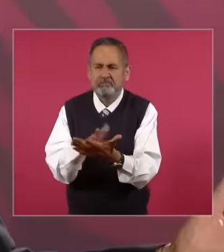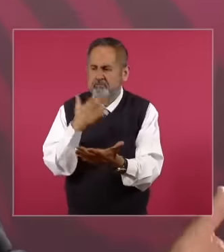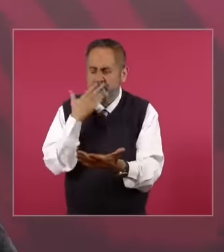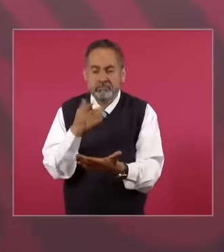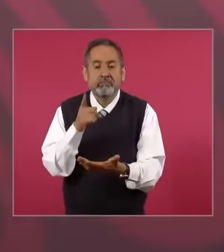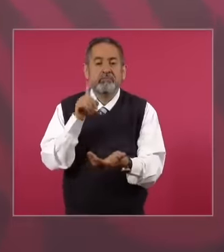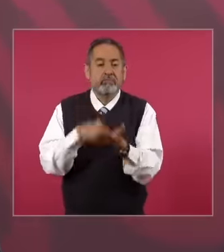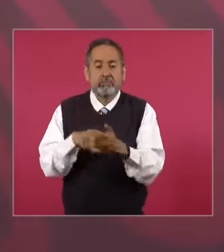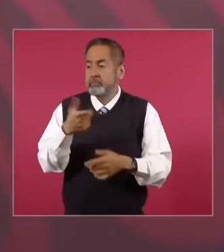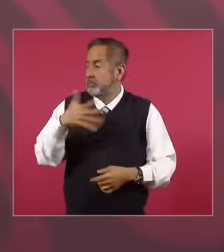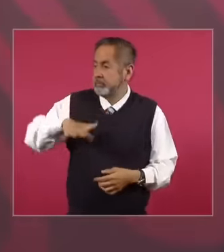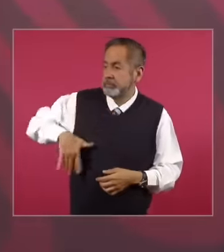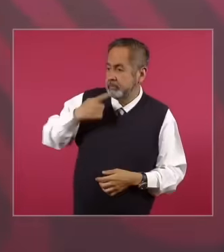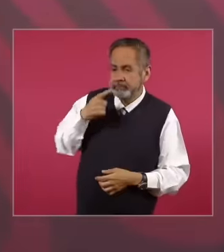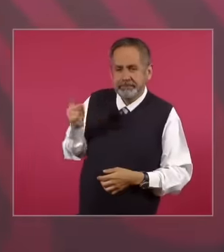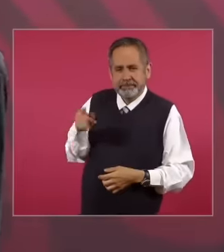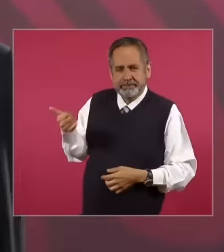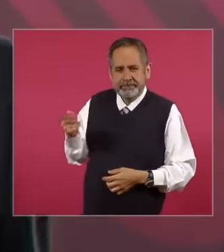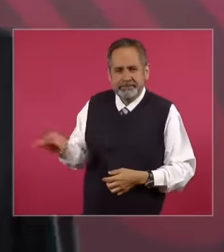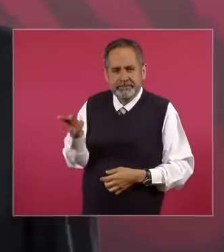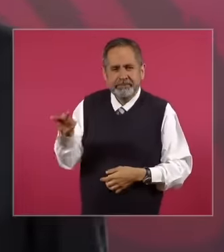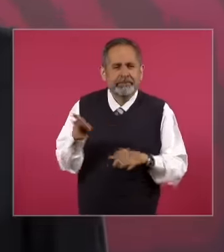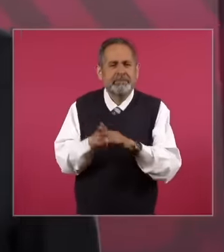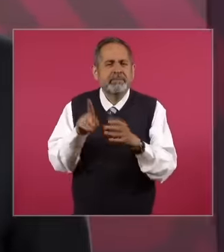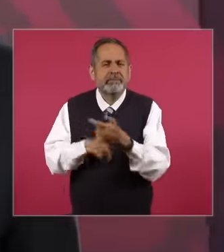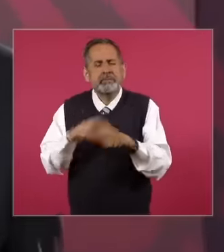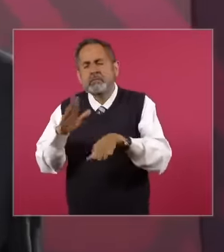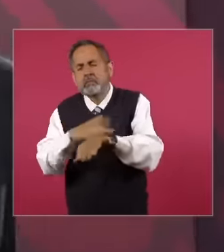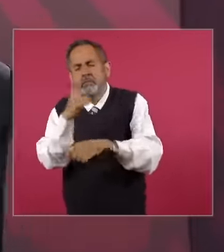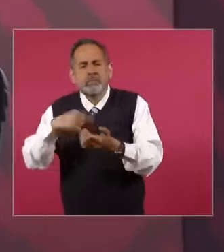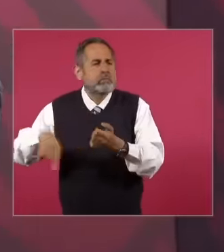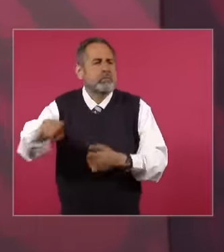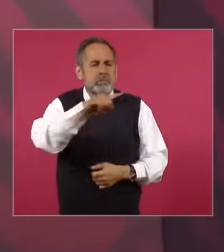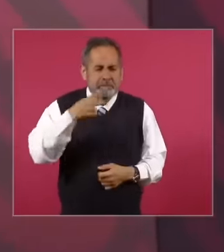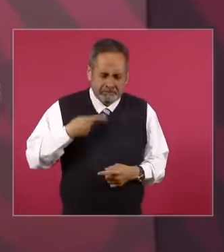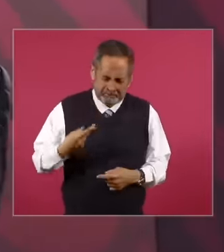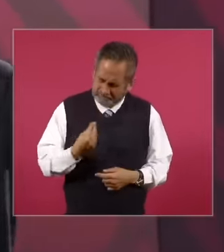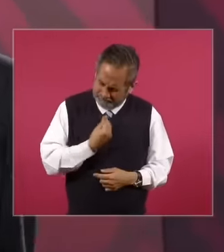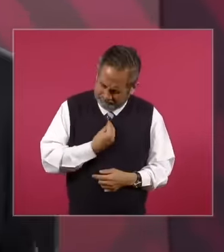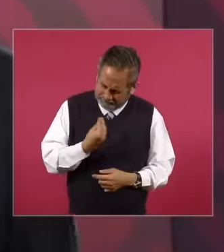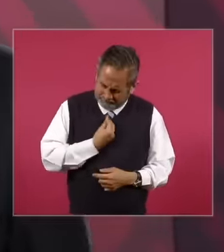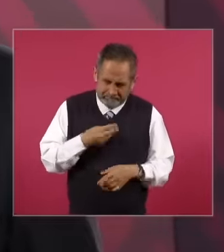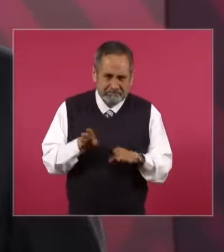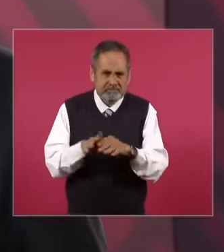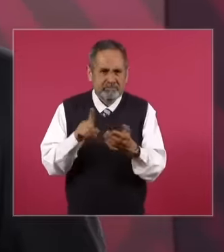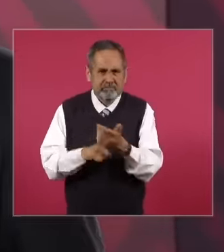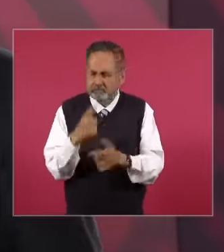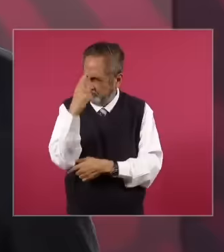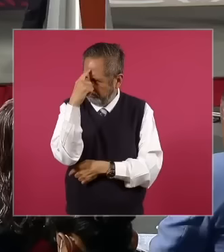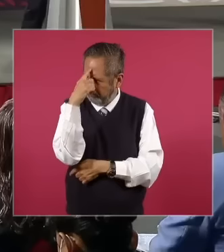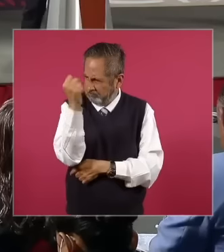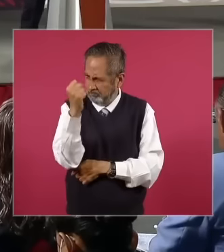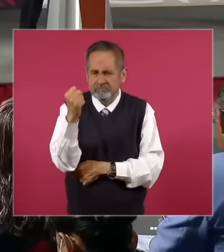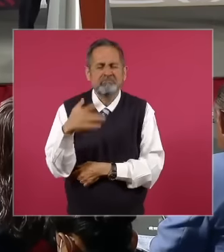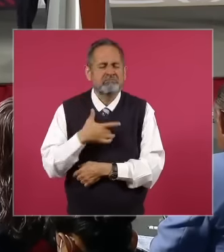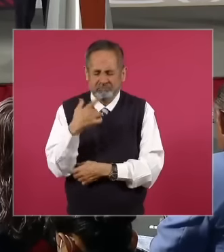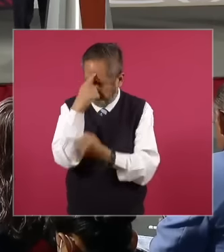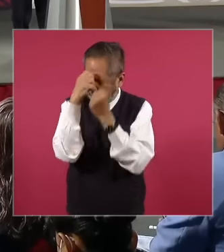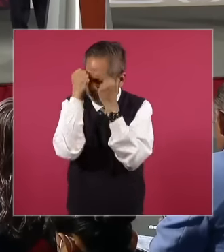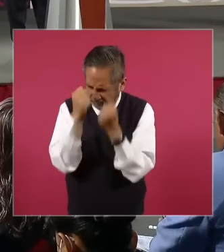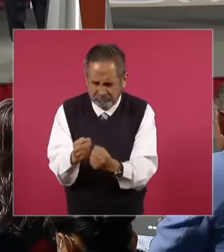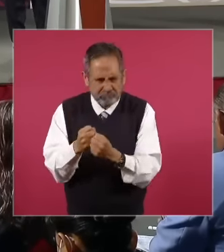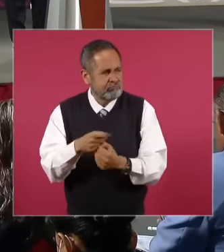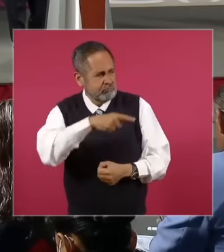they asked you no Why does a person resist for convictions for convictions and and why do they resist?